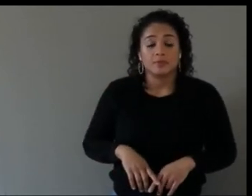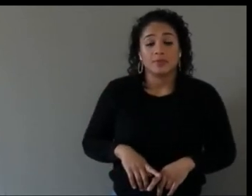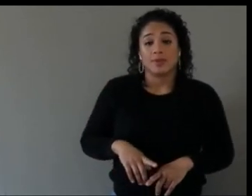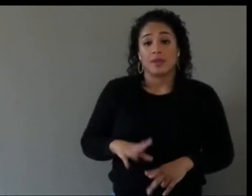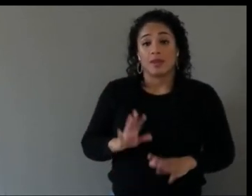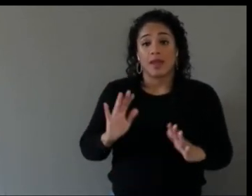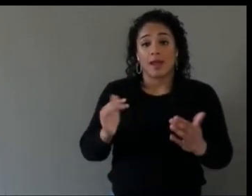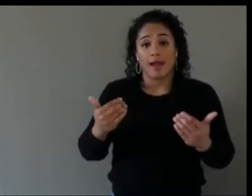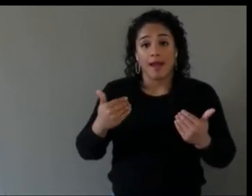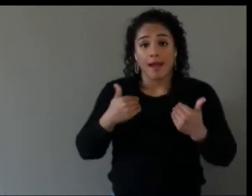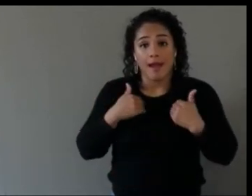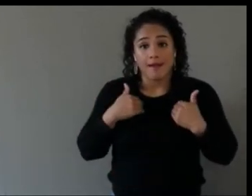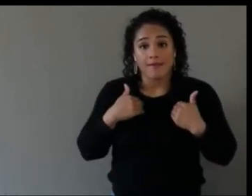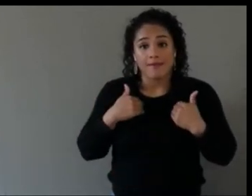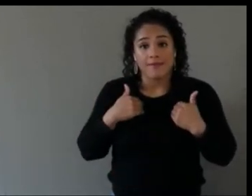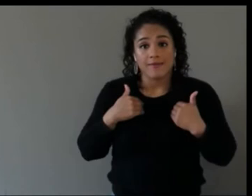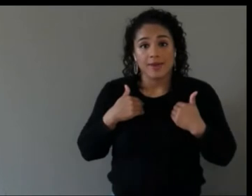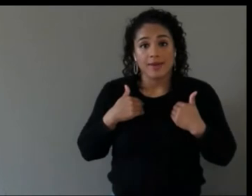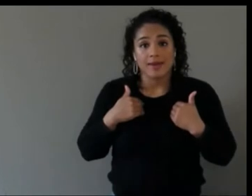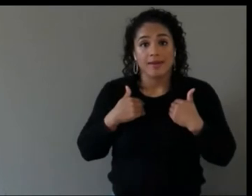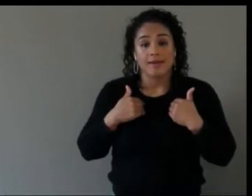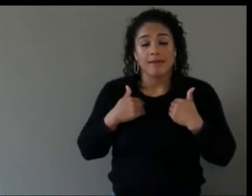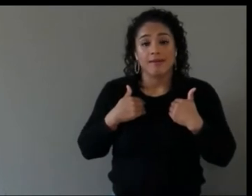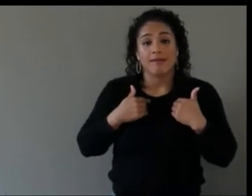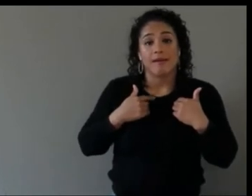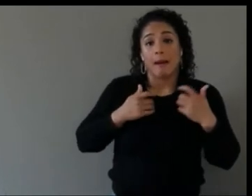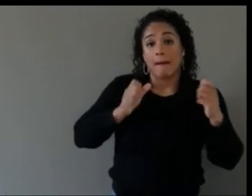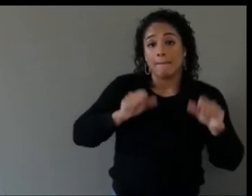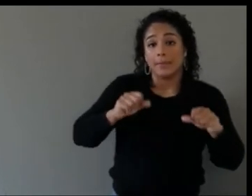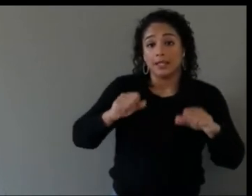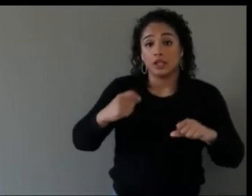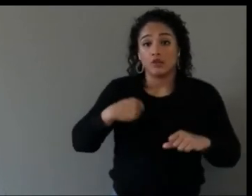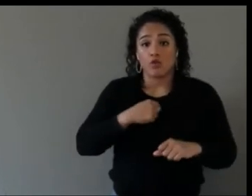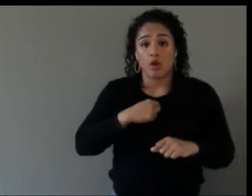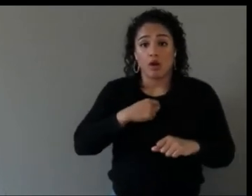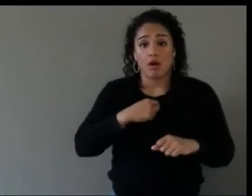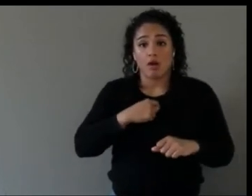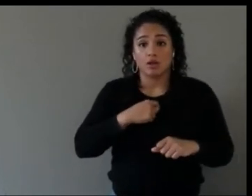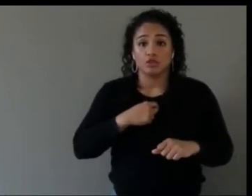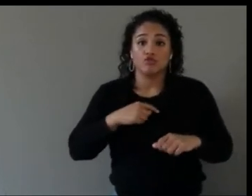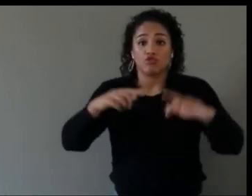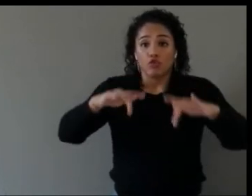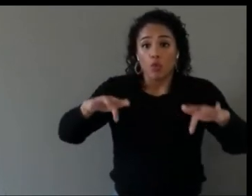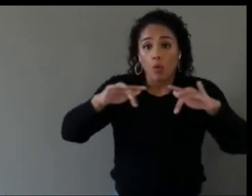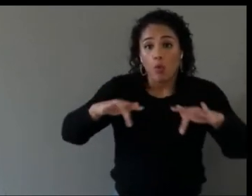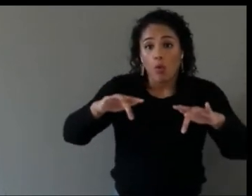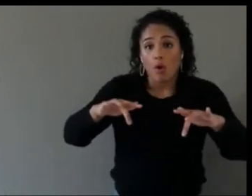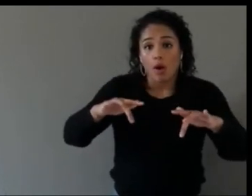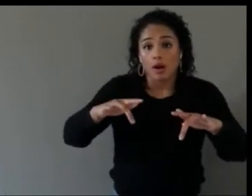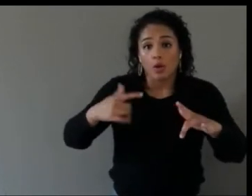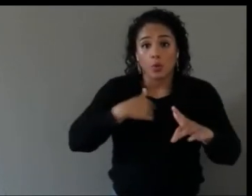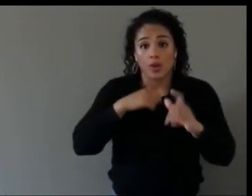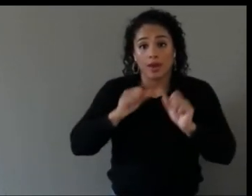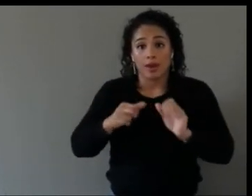you know, record these things and see them back, one of the things is there's been more